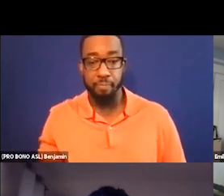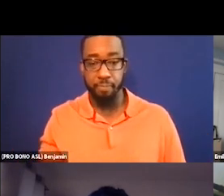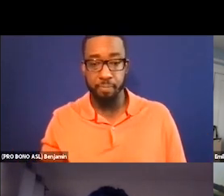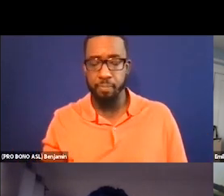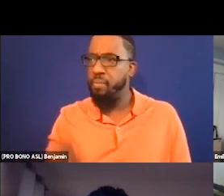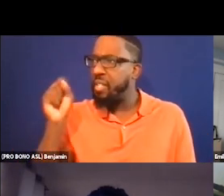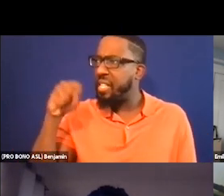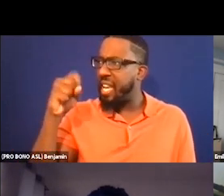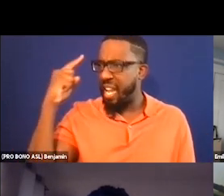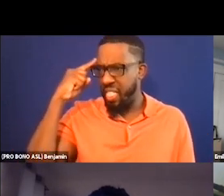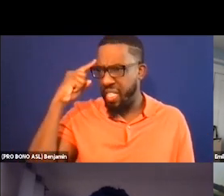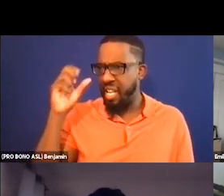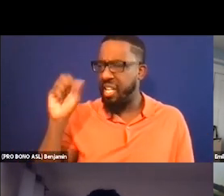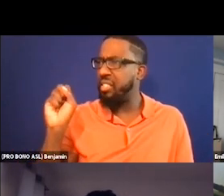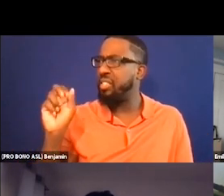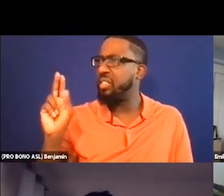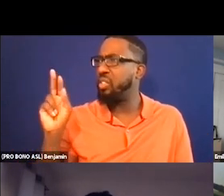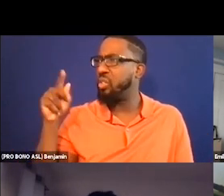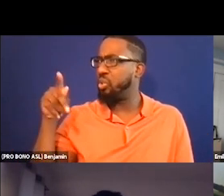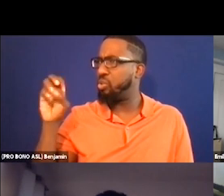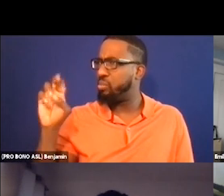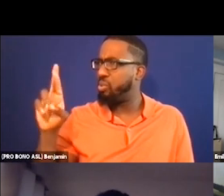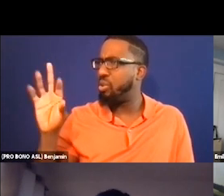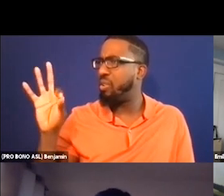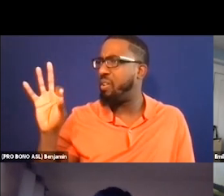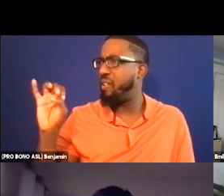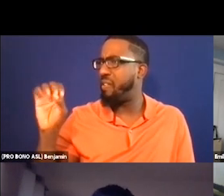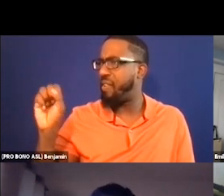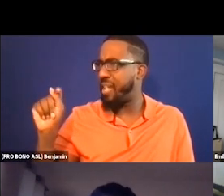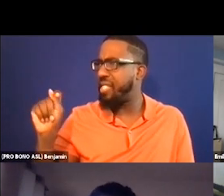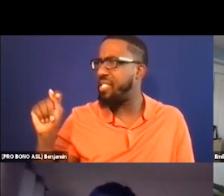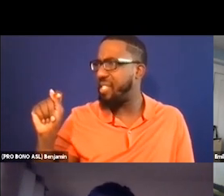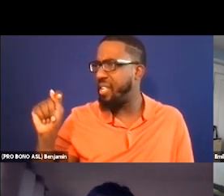think Sumer fest sort of phased in accessibility in different ways and what I mean by that